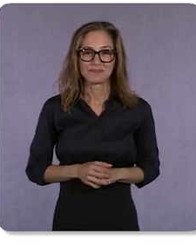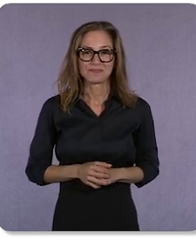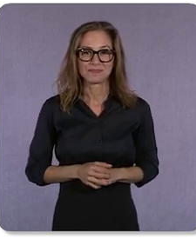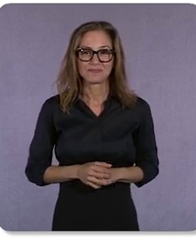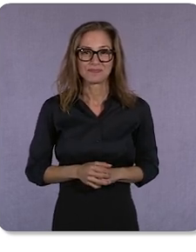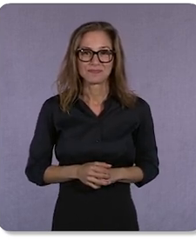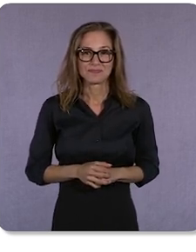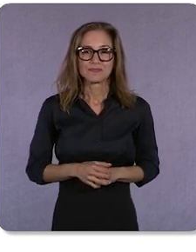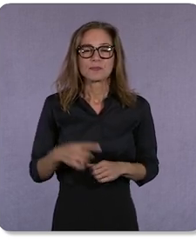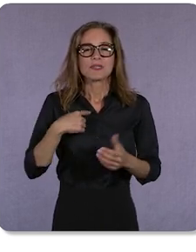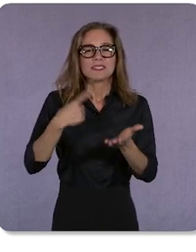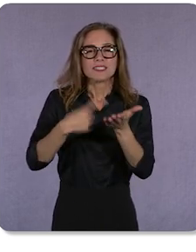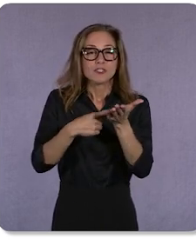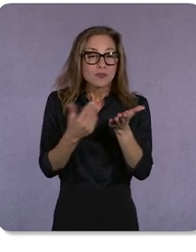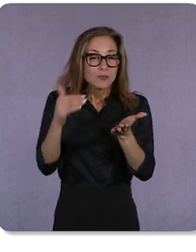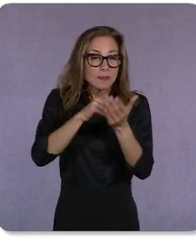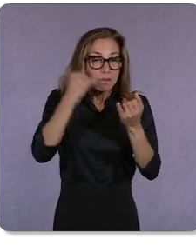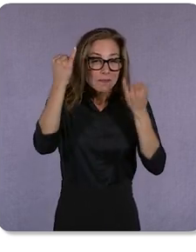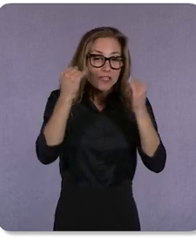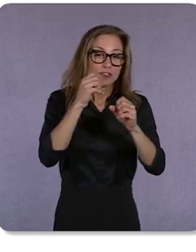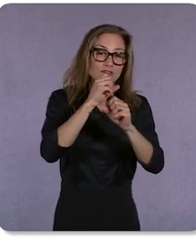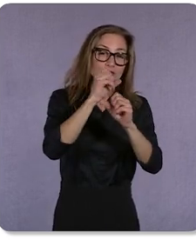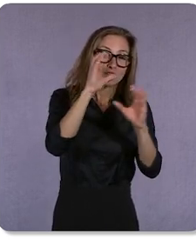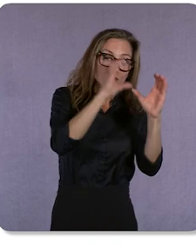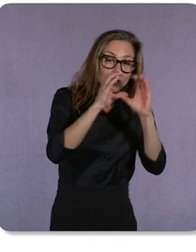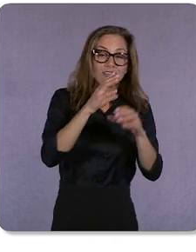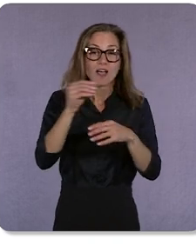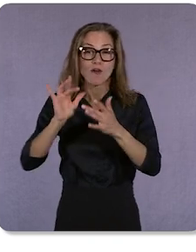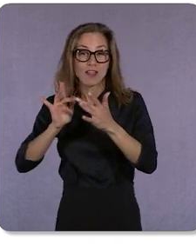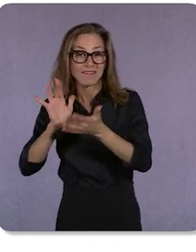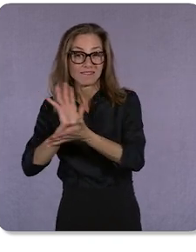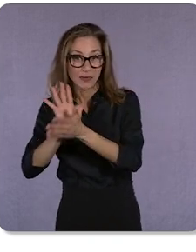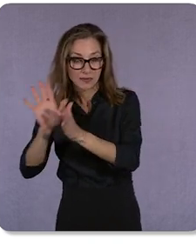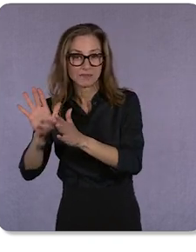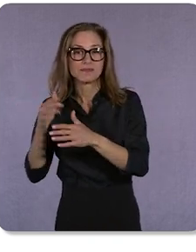with search and online video. We talked about results with automation.